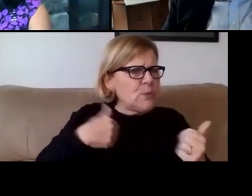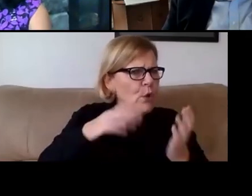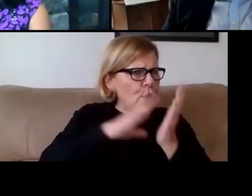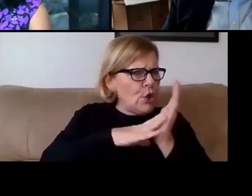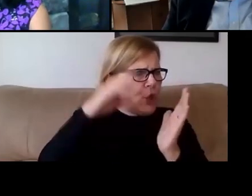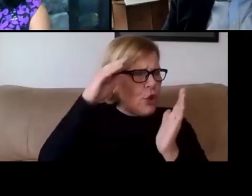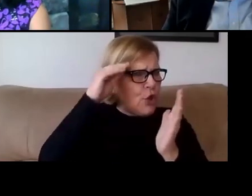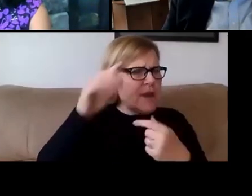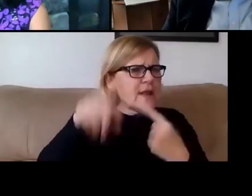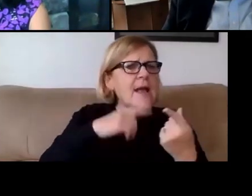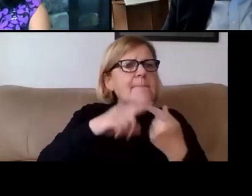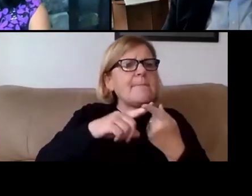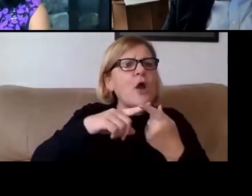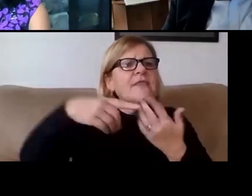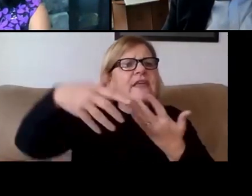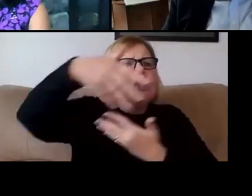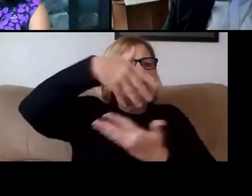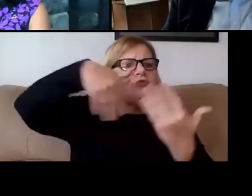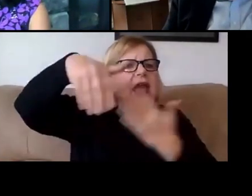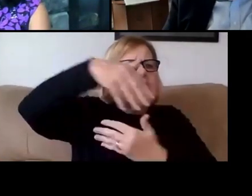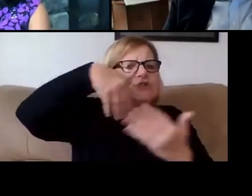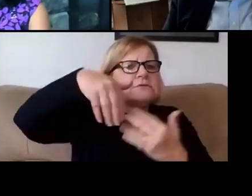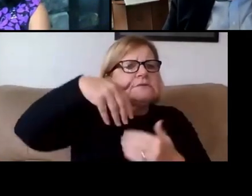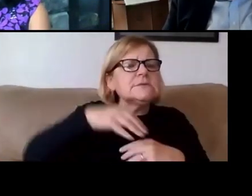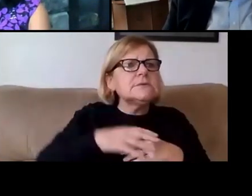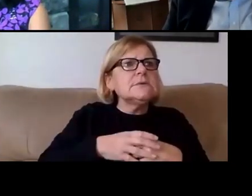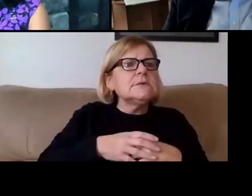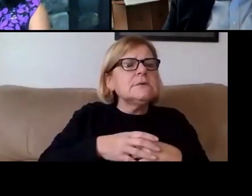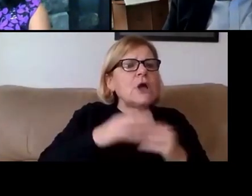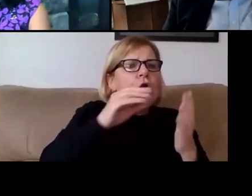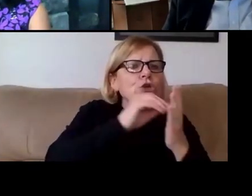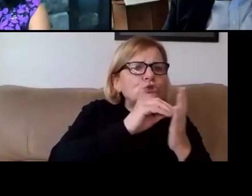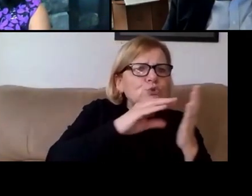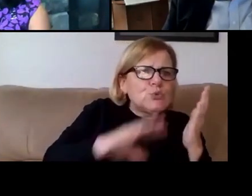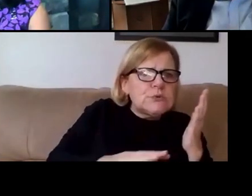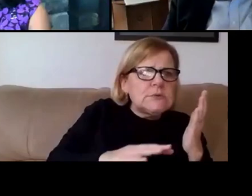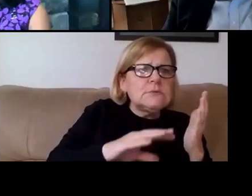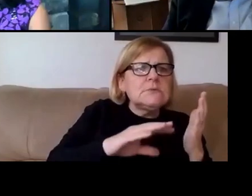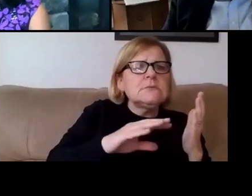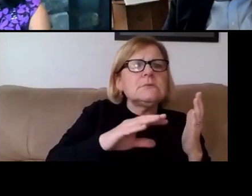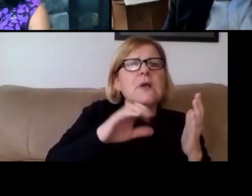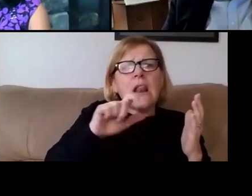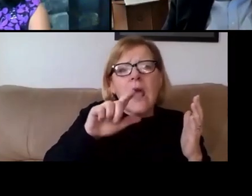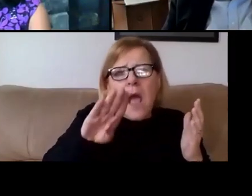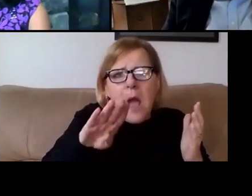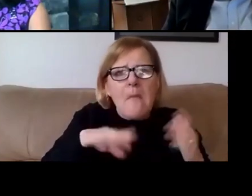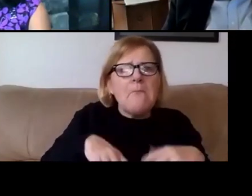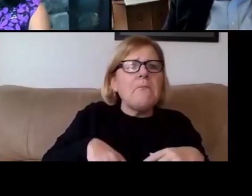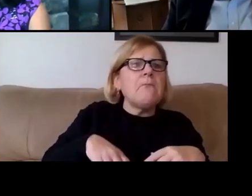about the interactions between student initiatives, the student clubs, the student activities